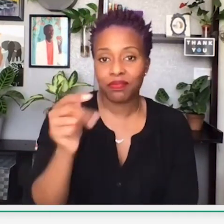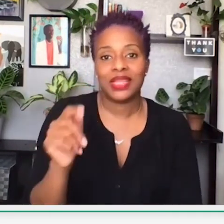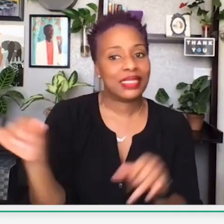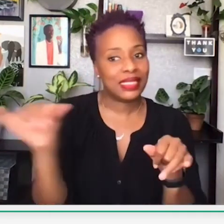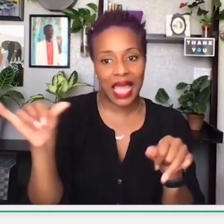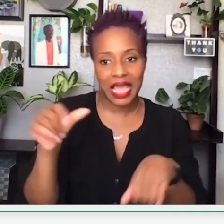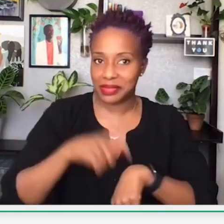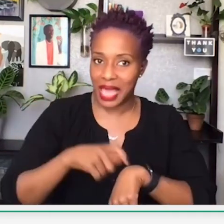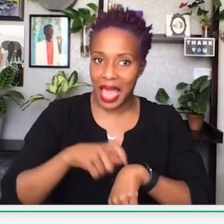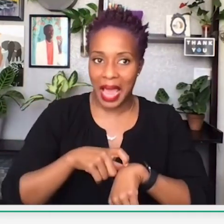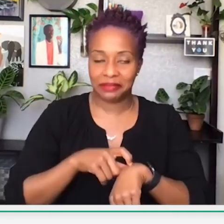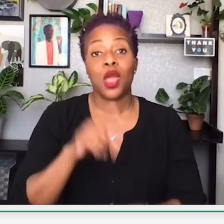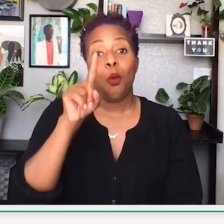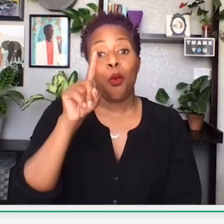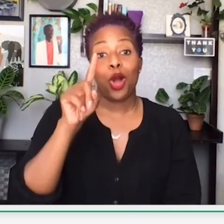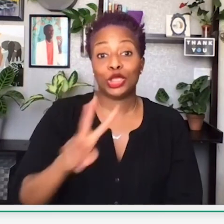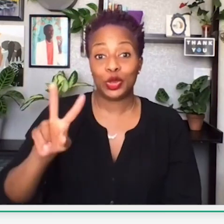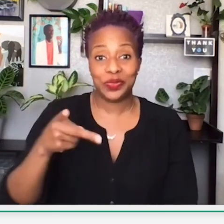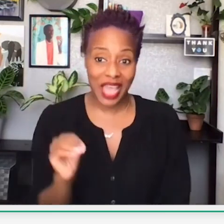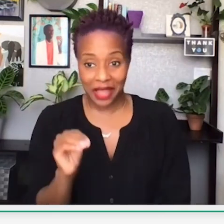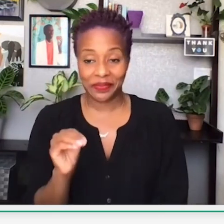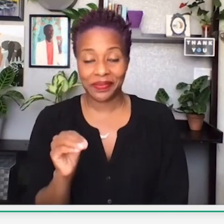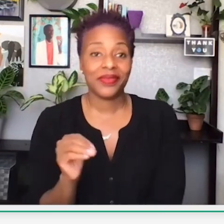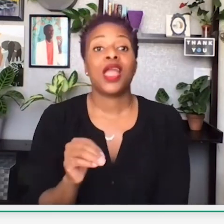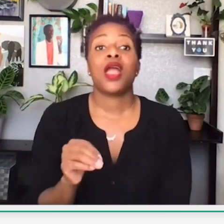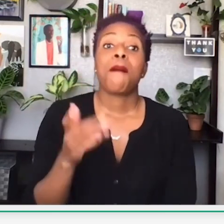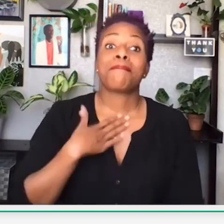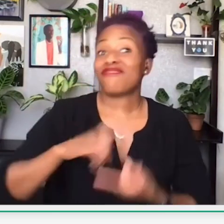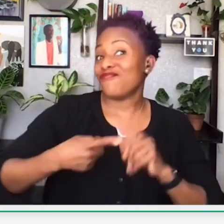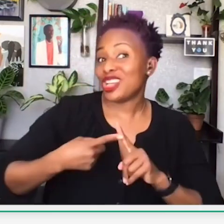Now for next Thursday, we will be meeting at the same time, from 1-2